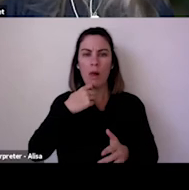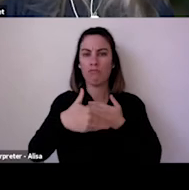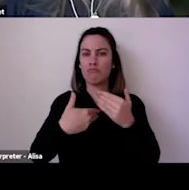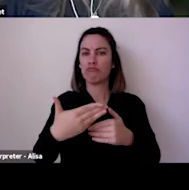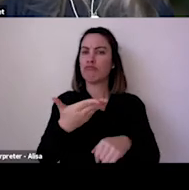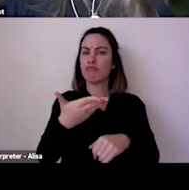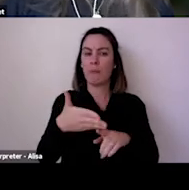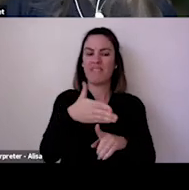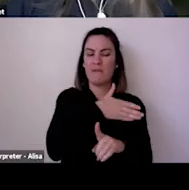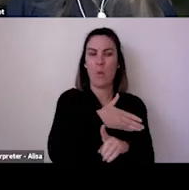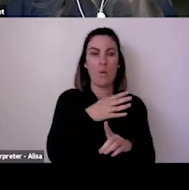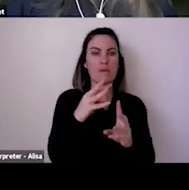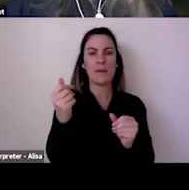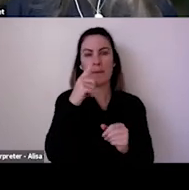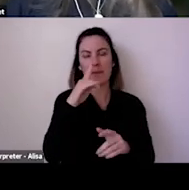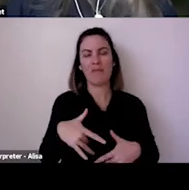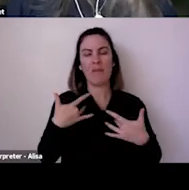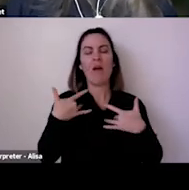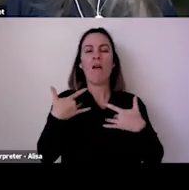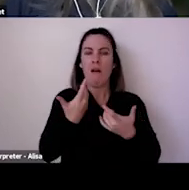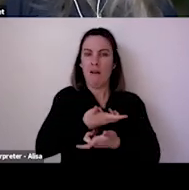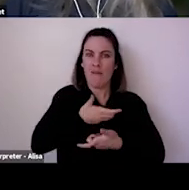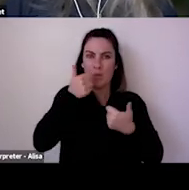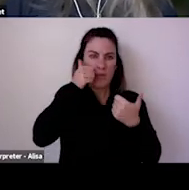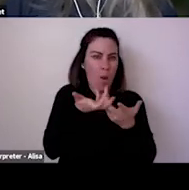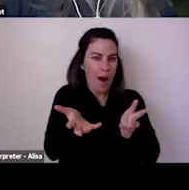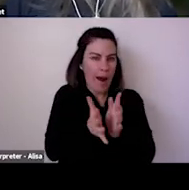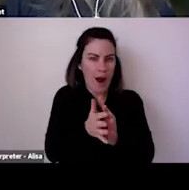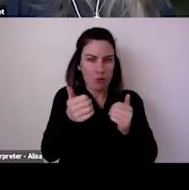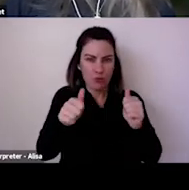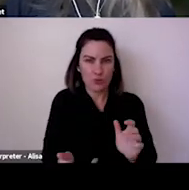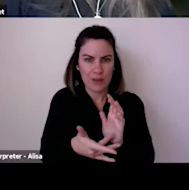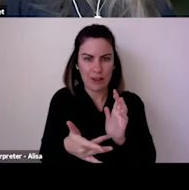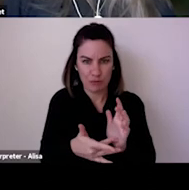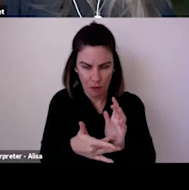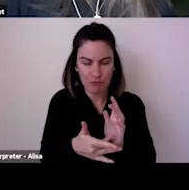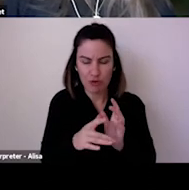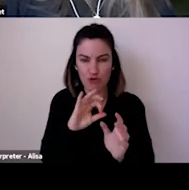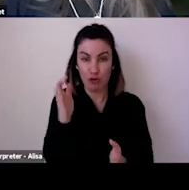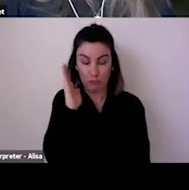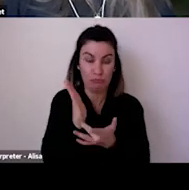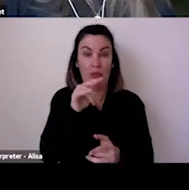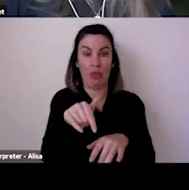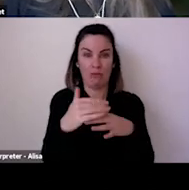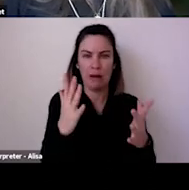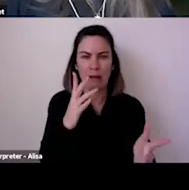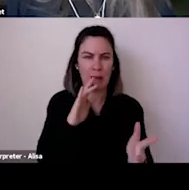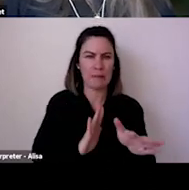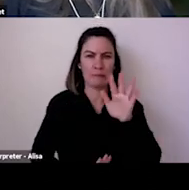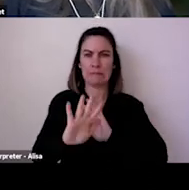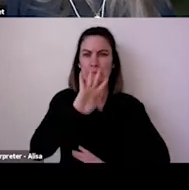So people are in a range of places in terms of what makes them comfortable or whether